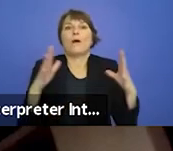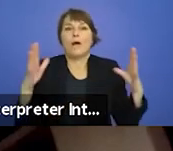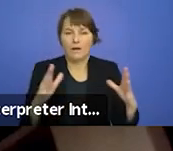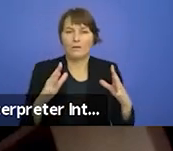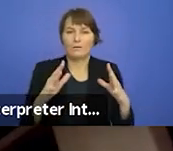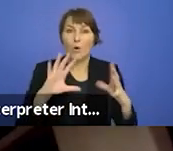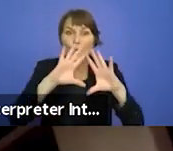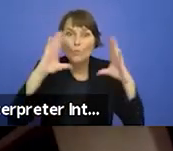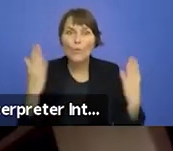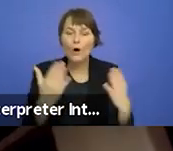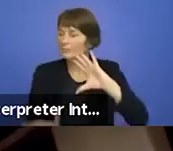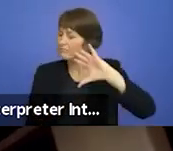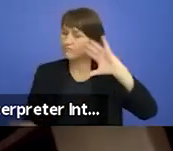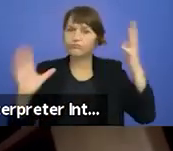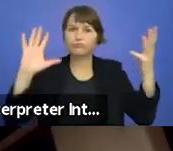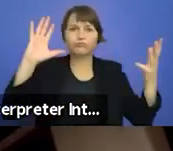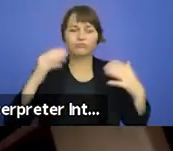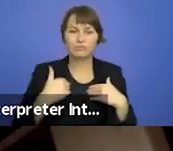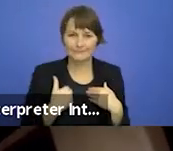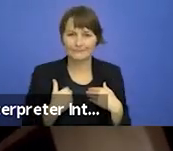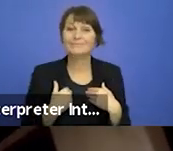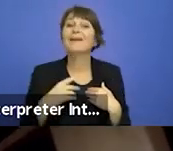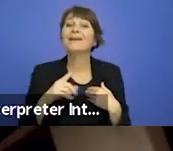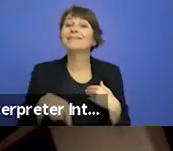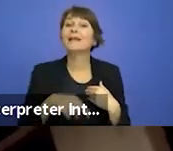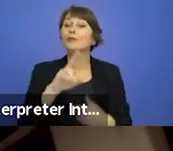As artists in the UK began to comprehend the extent of the Covid damage